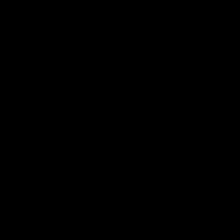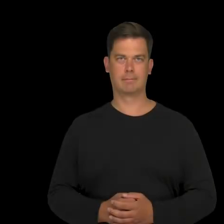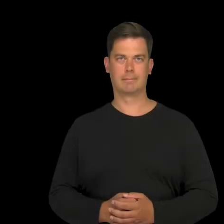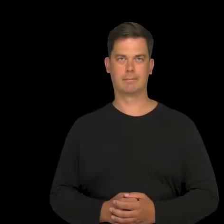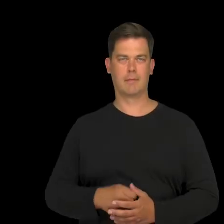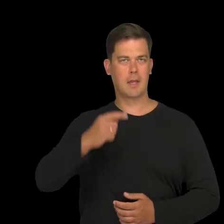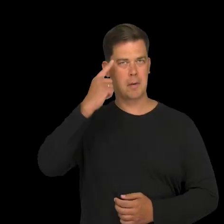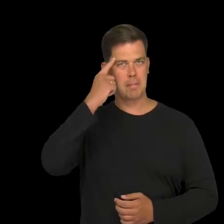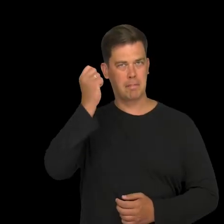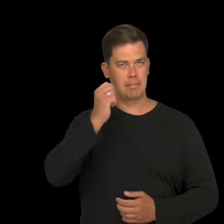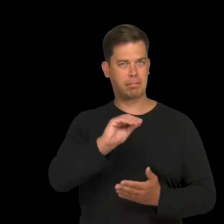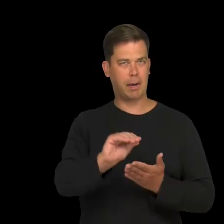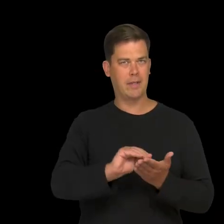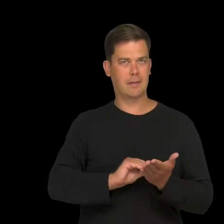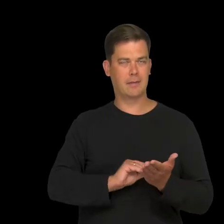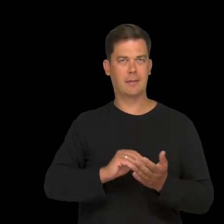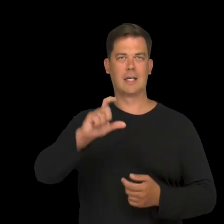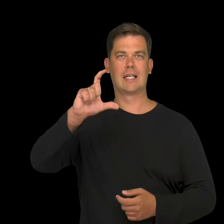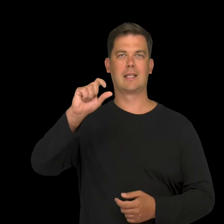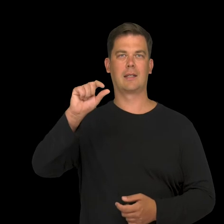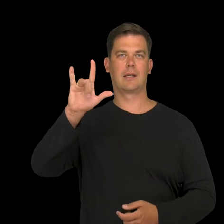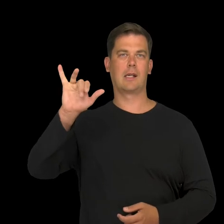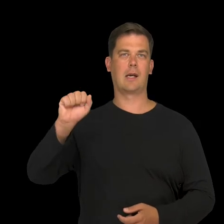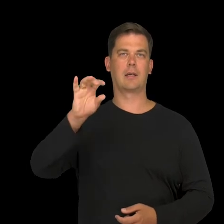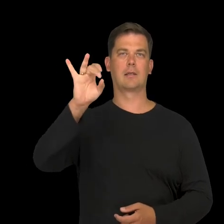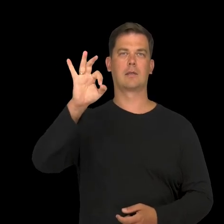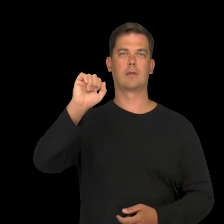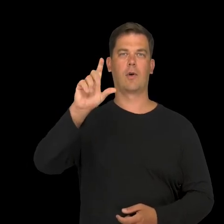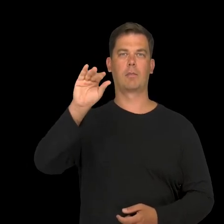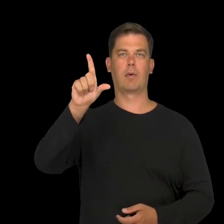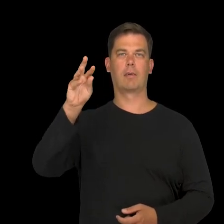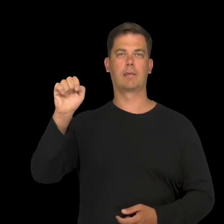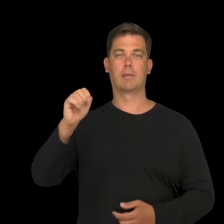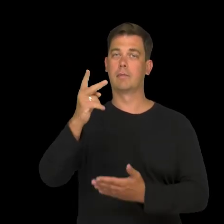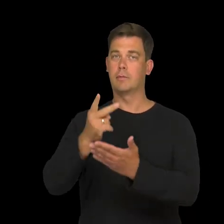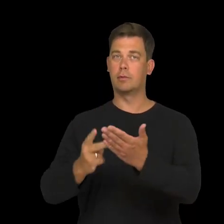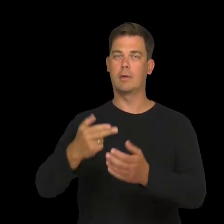"Diary" by Cecylia Sobolewska. Read by Natasza Aleksandrowicz.